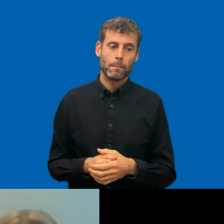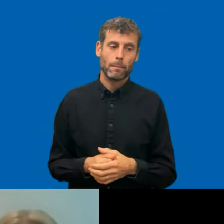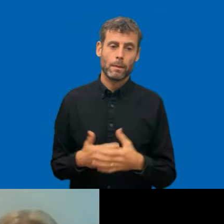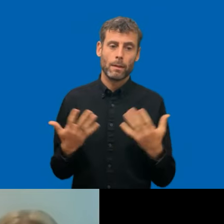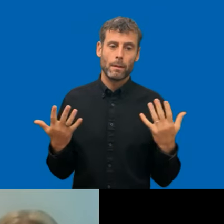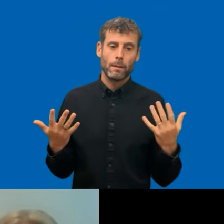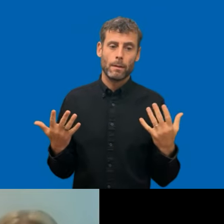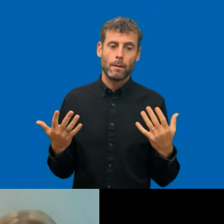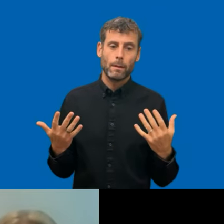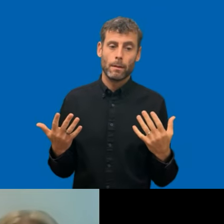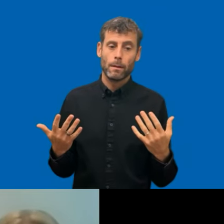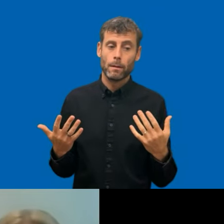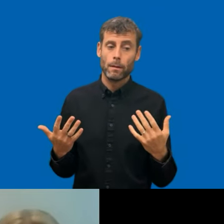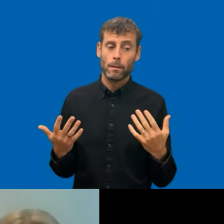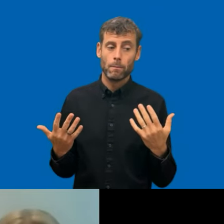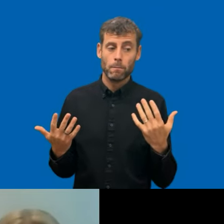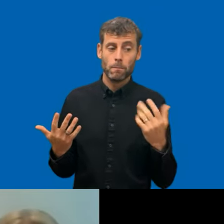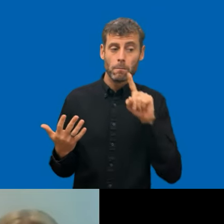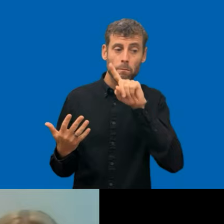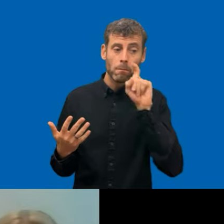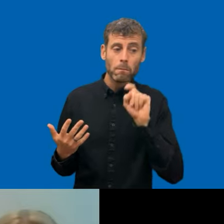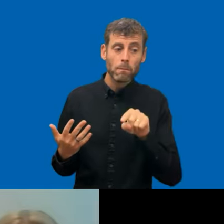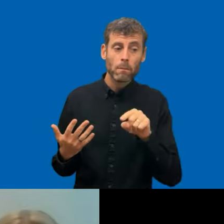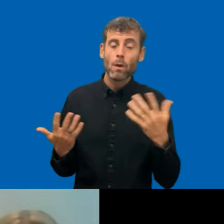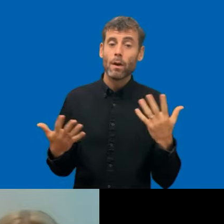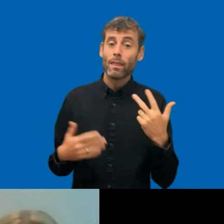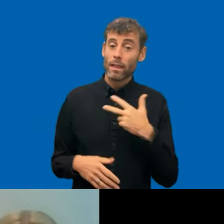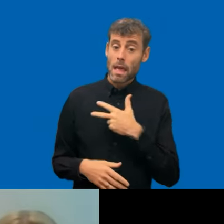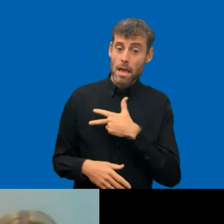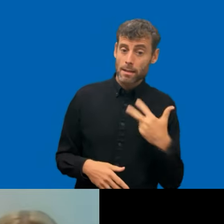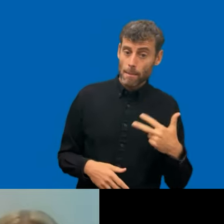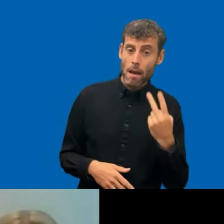black list. But if what we heard from Denmark and I heard from other Member States as well,